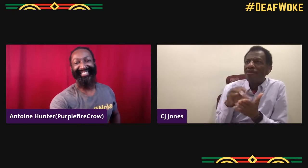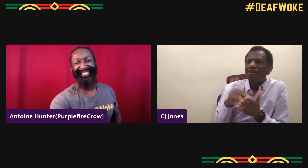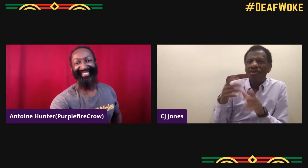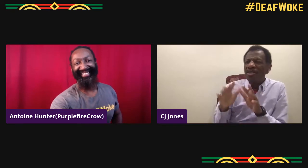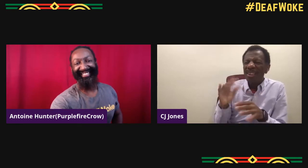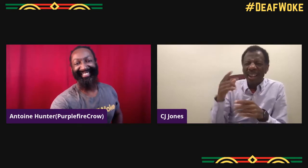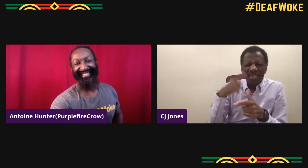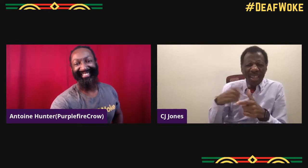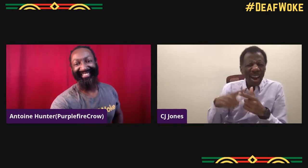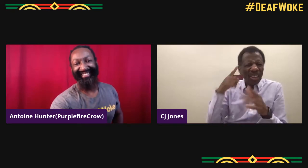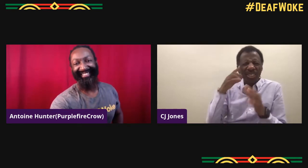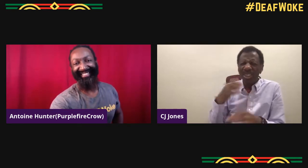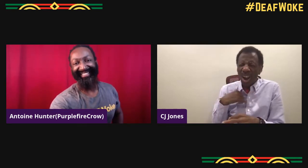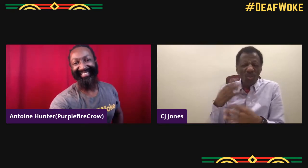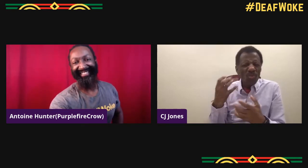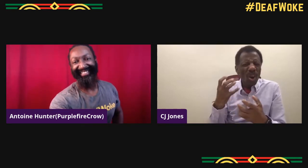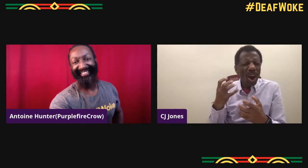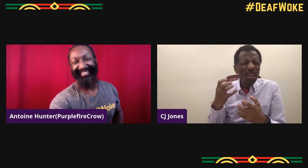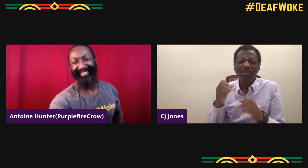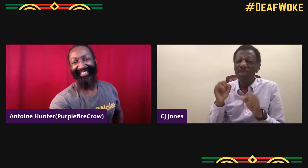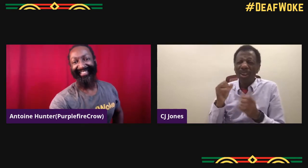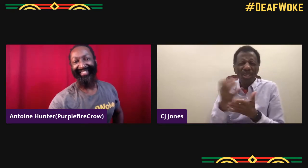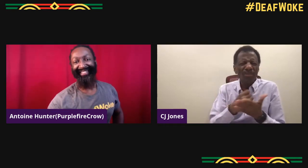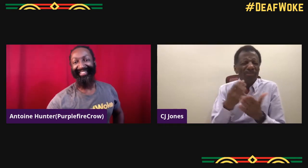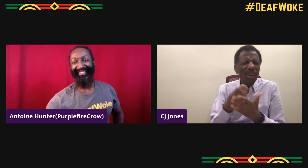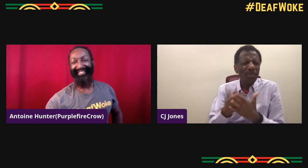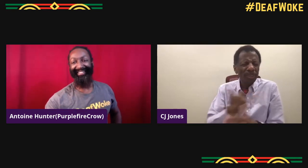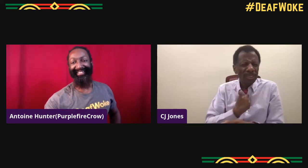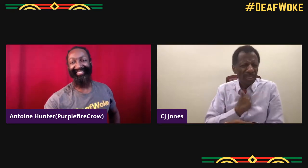and so I would go every once in a while and just watch my brother just bust a move.